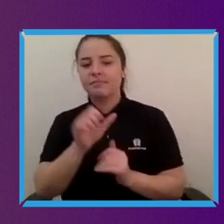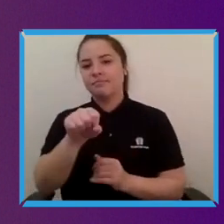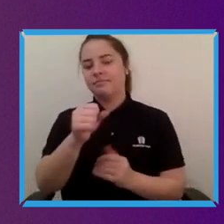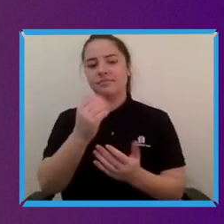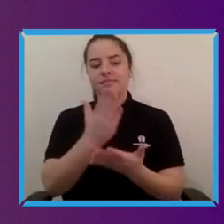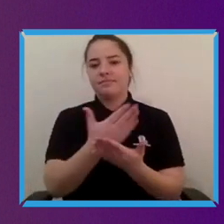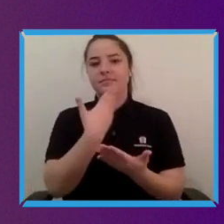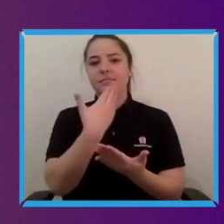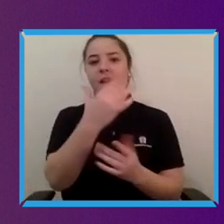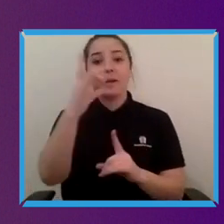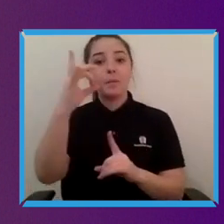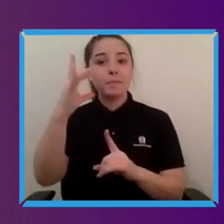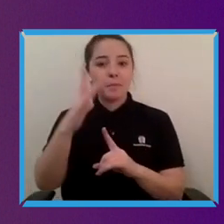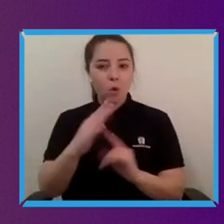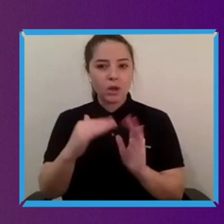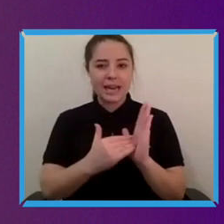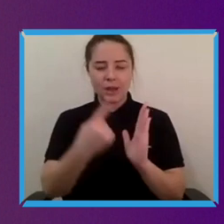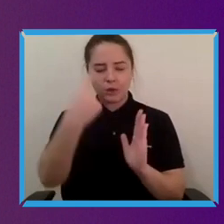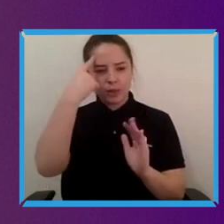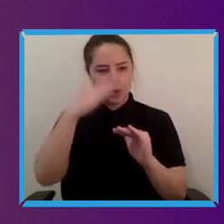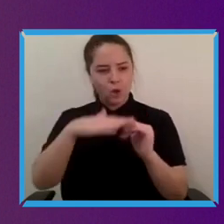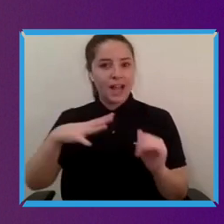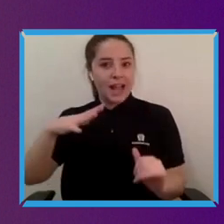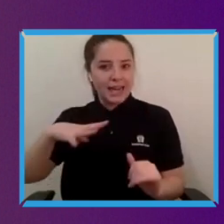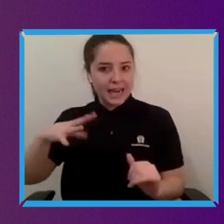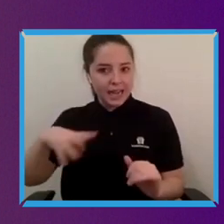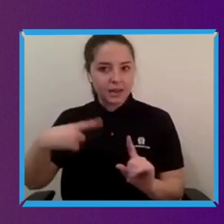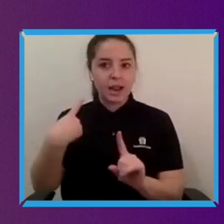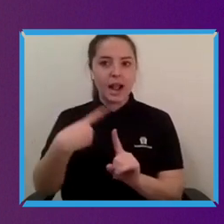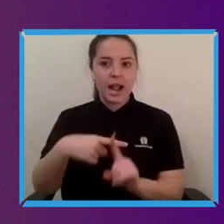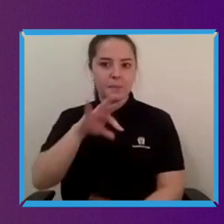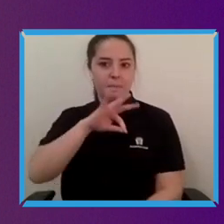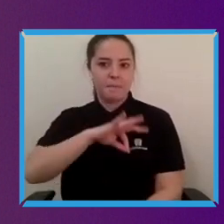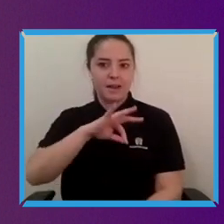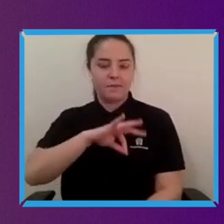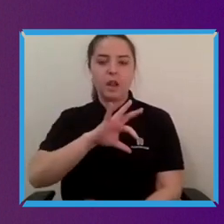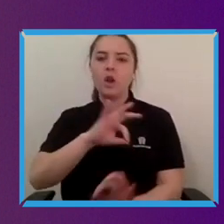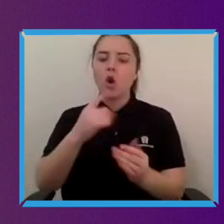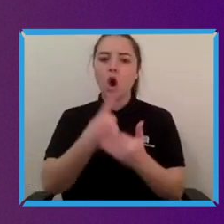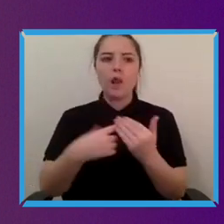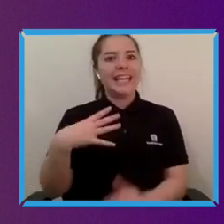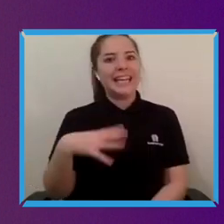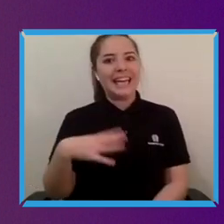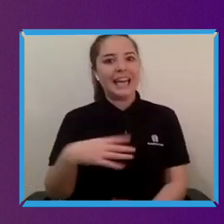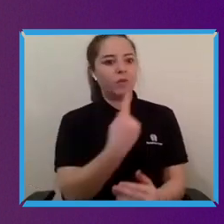understanding of need and benefit so need not only towards the individual but of all members of the community everyone who's